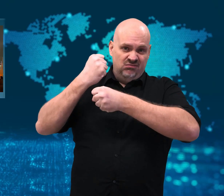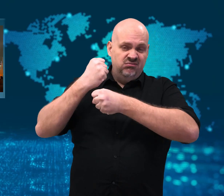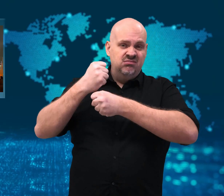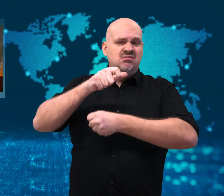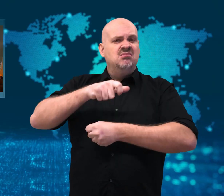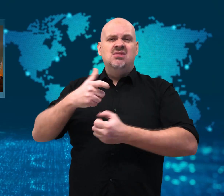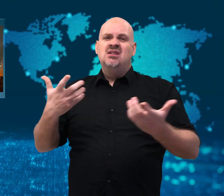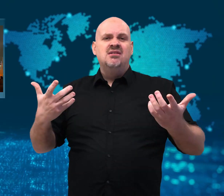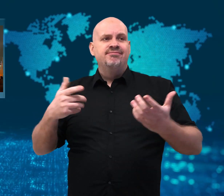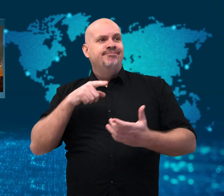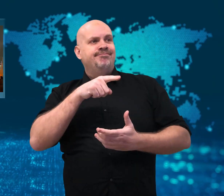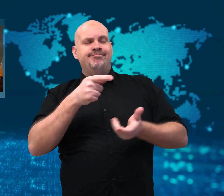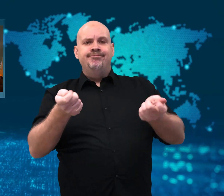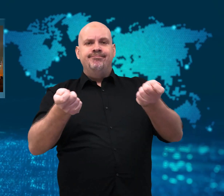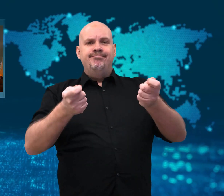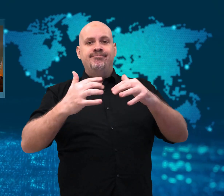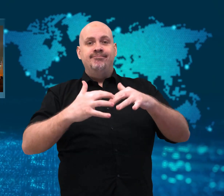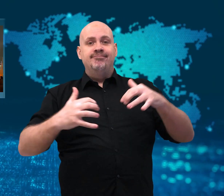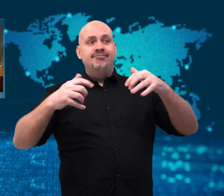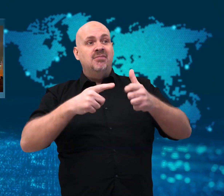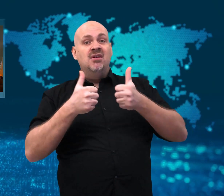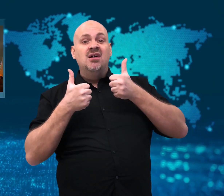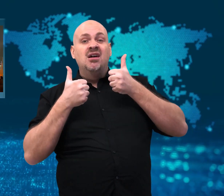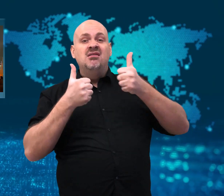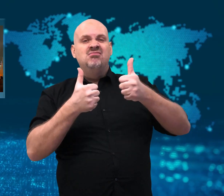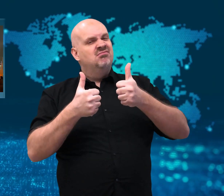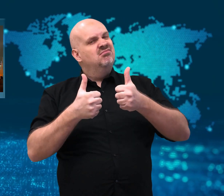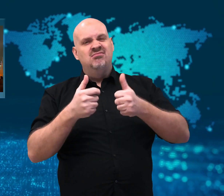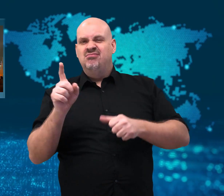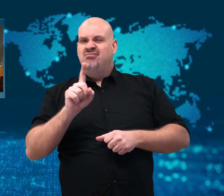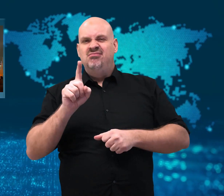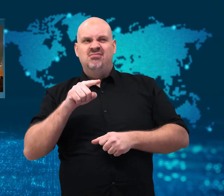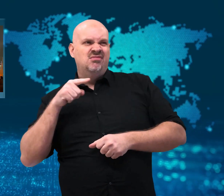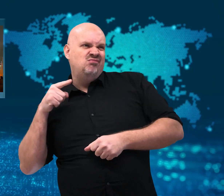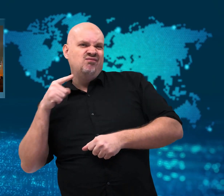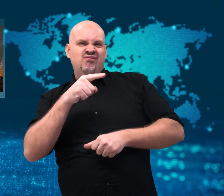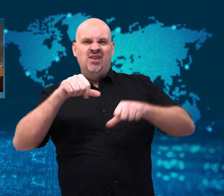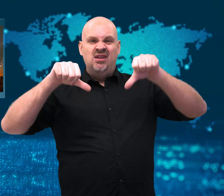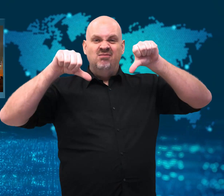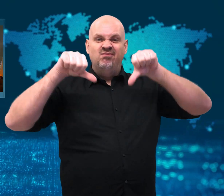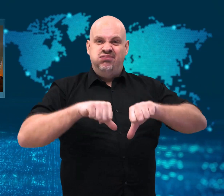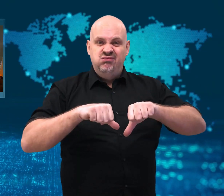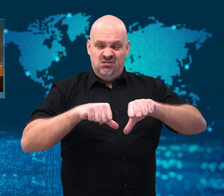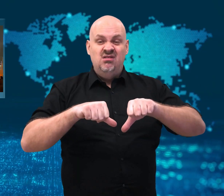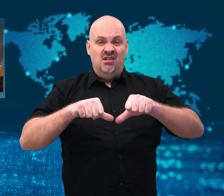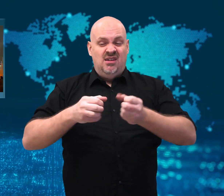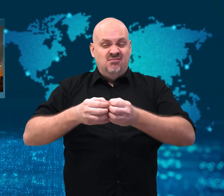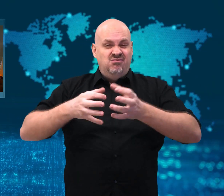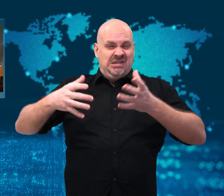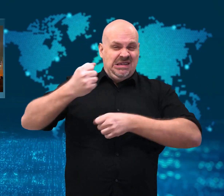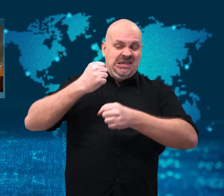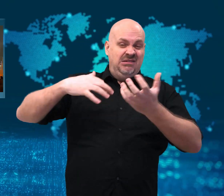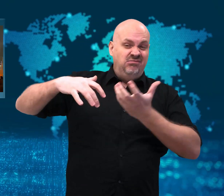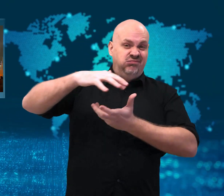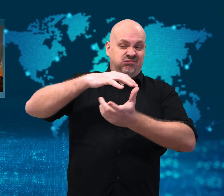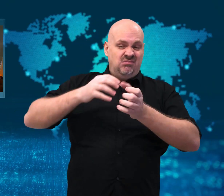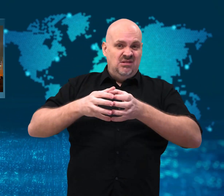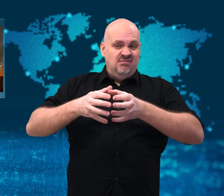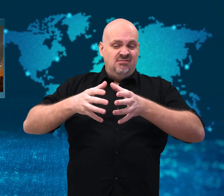dissatisfaction with the government has created great unrest.